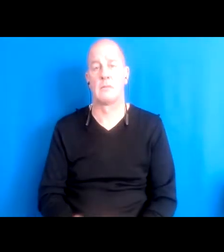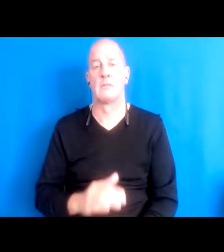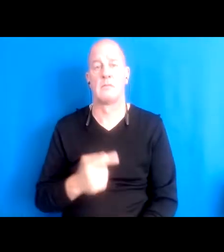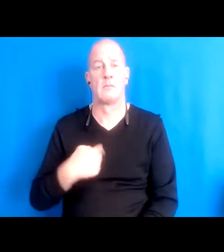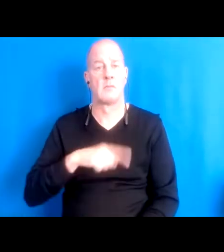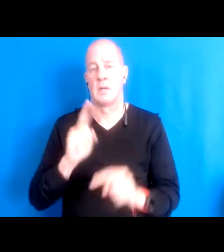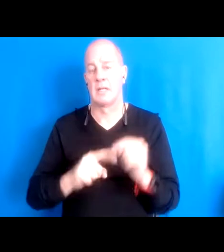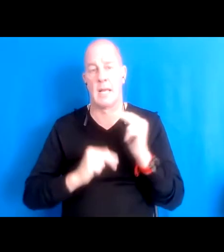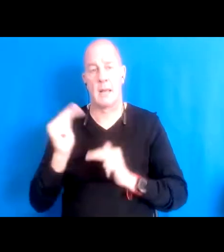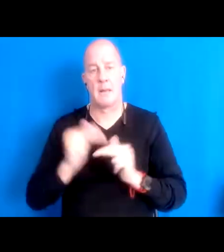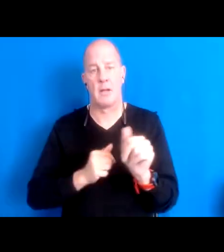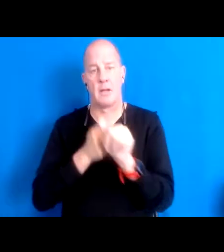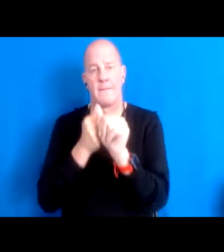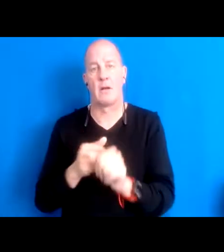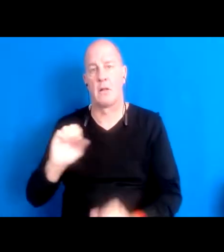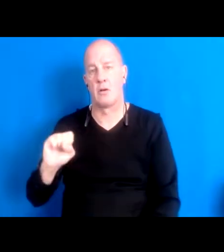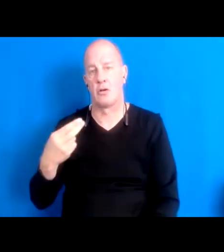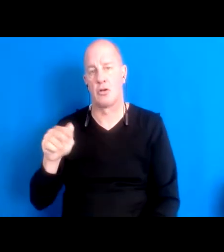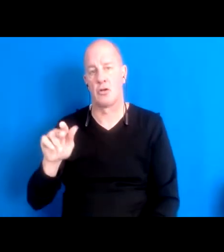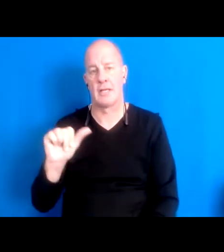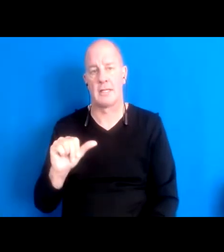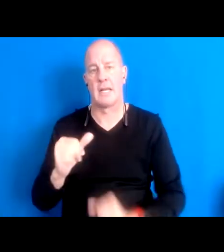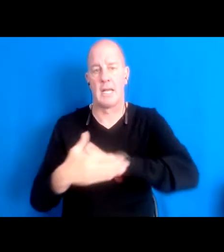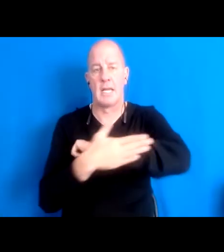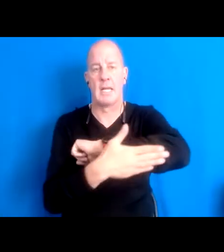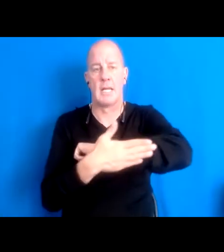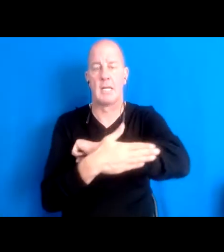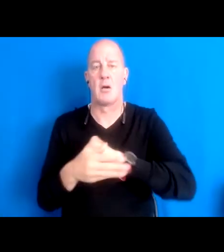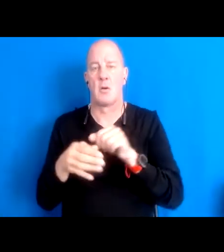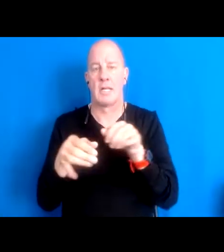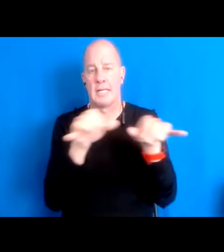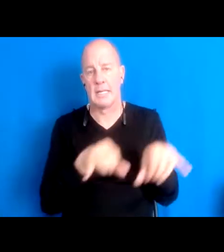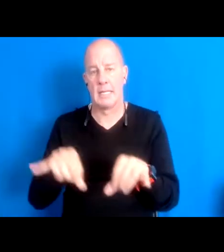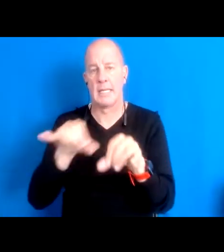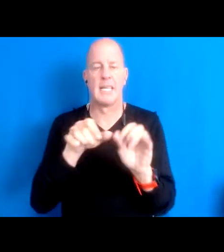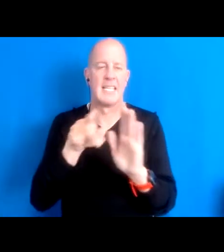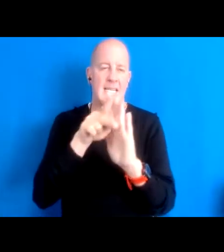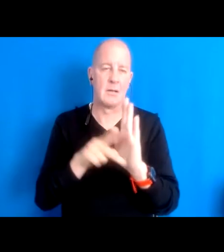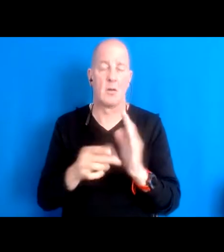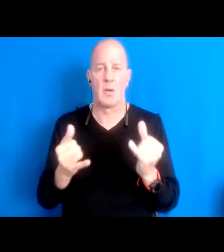According to Shasta County standards and so we're kind of navigating this space at the moment.